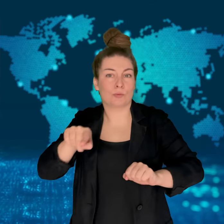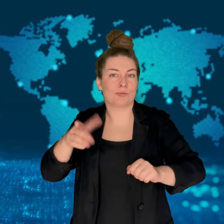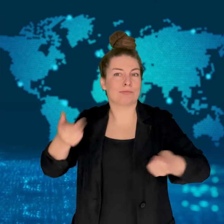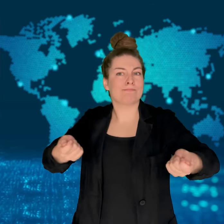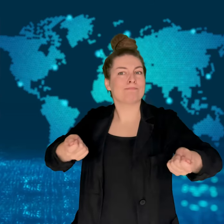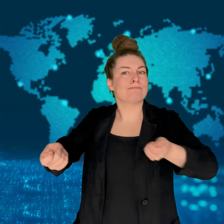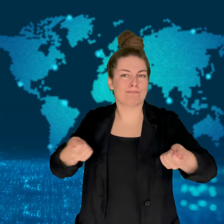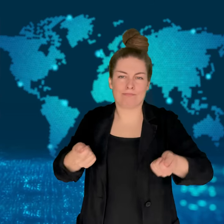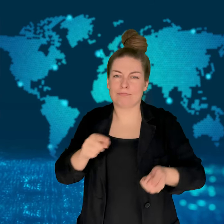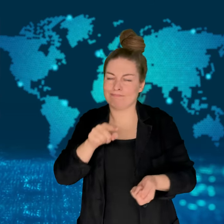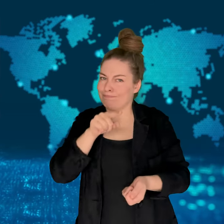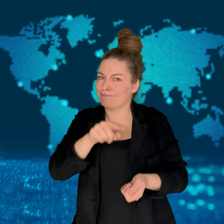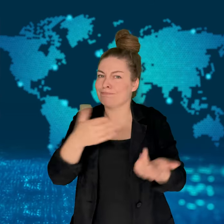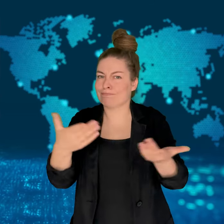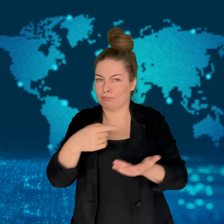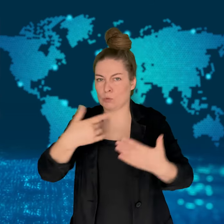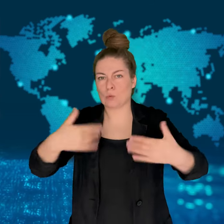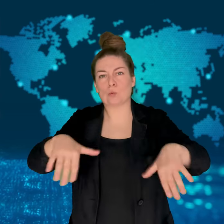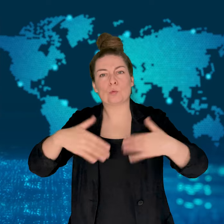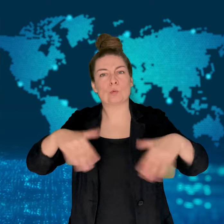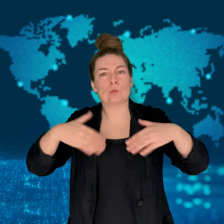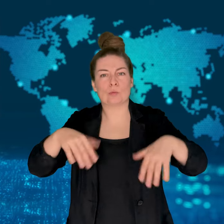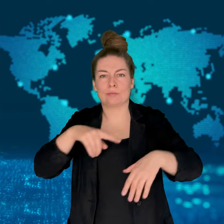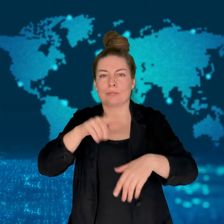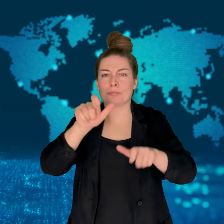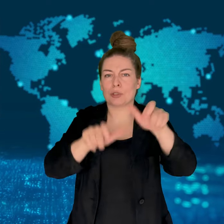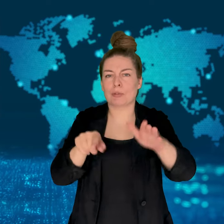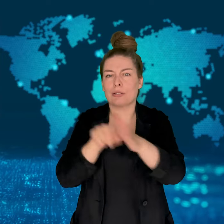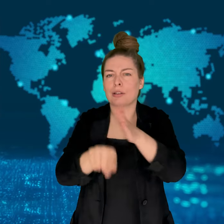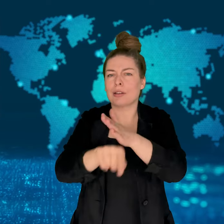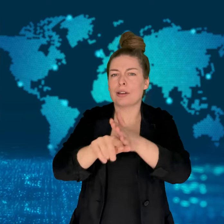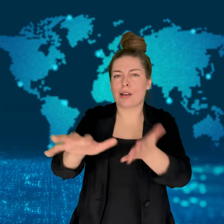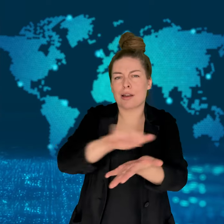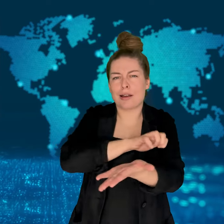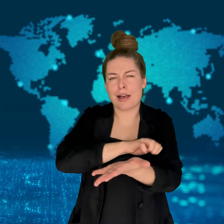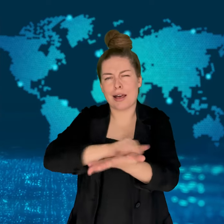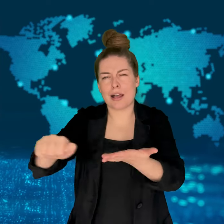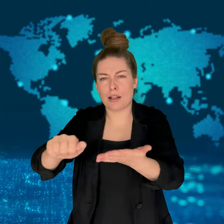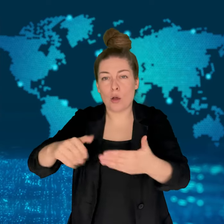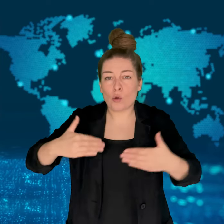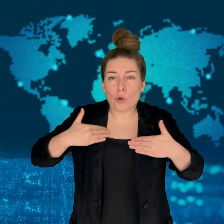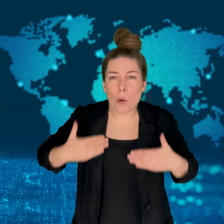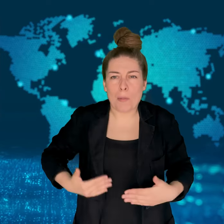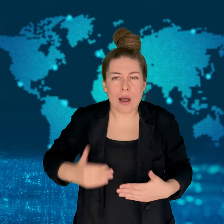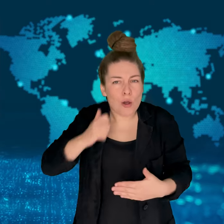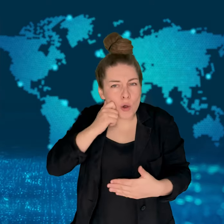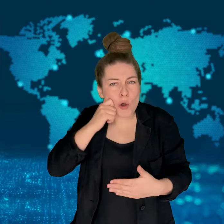genocide and crimes against humanity.